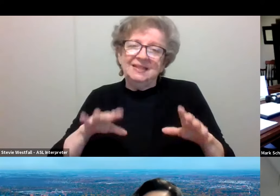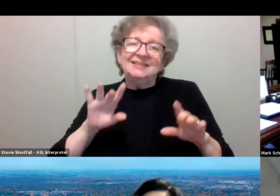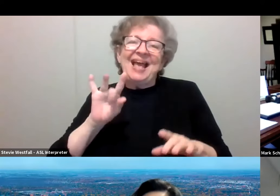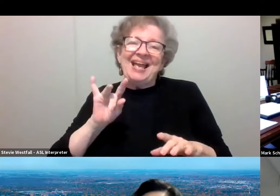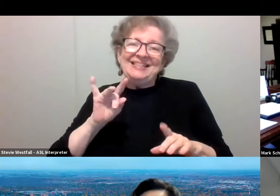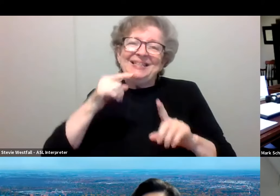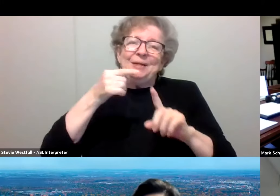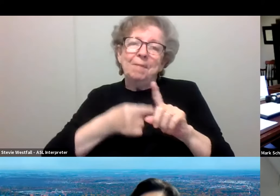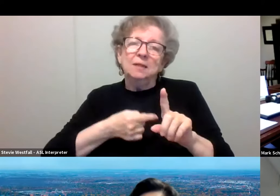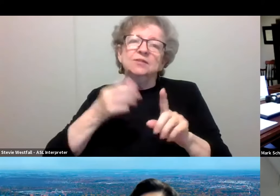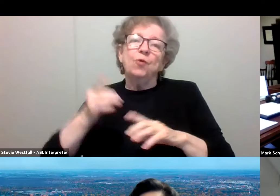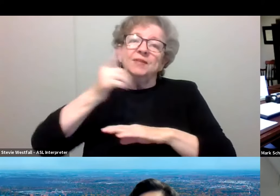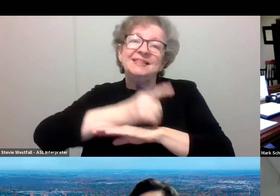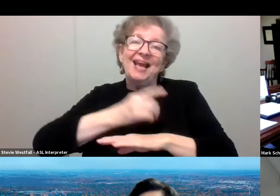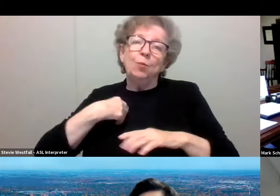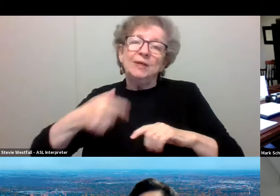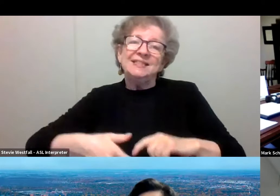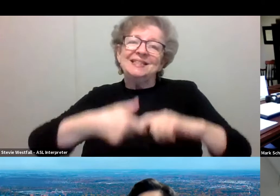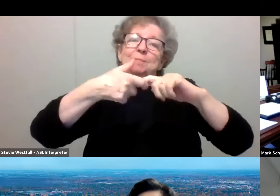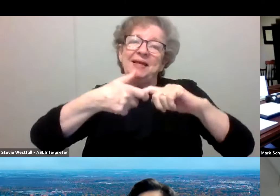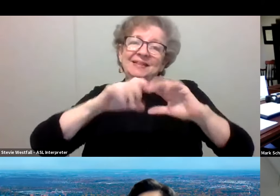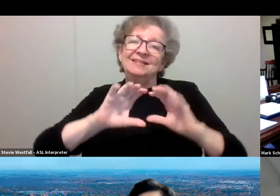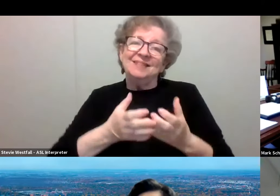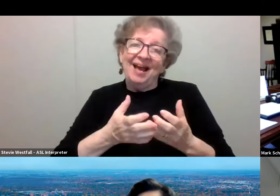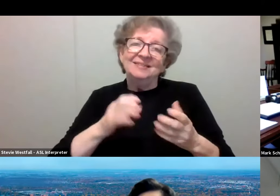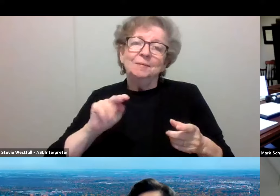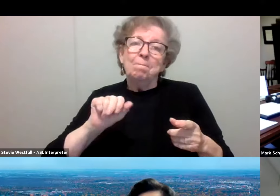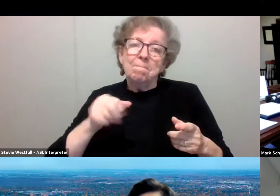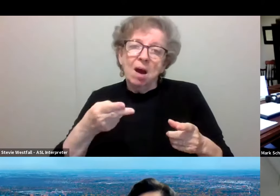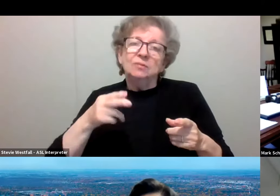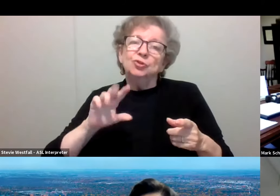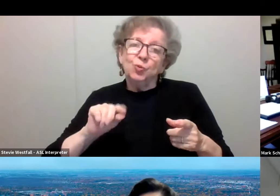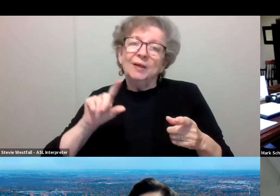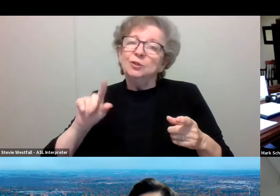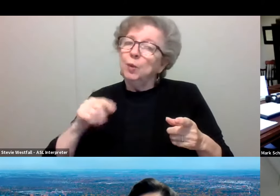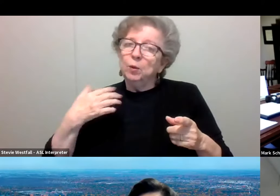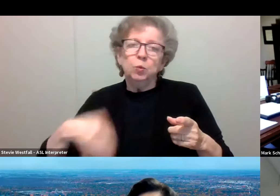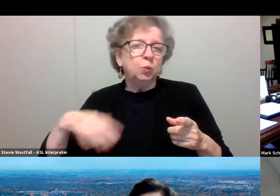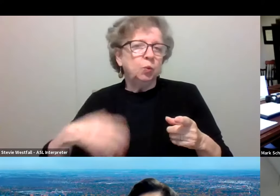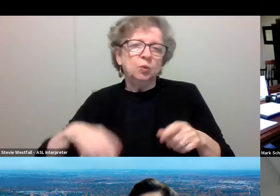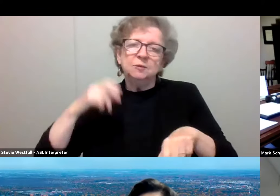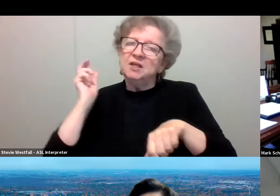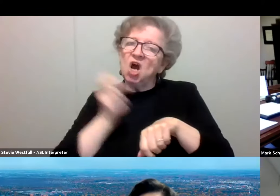when we suspended classes in March of 2020. And, you know, this has really been difficult to get back to.